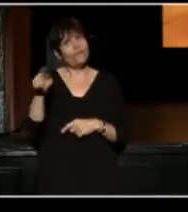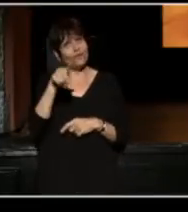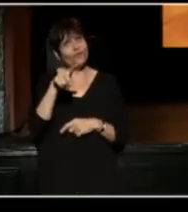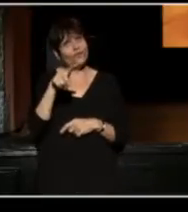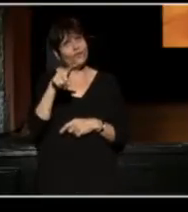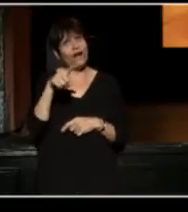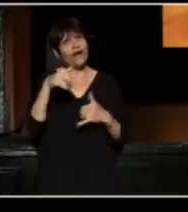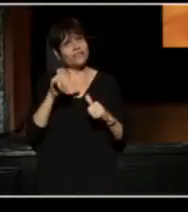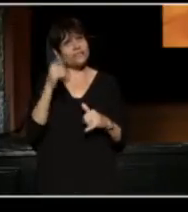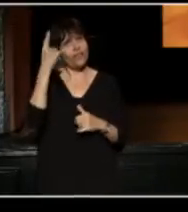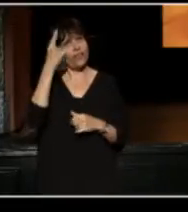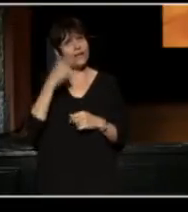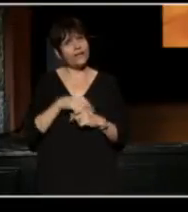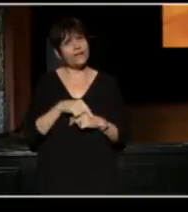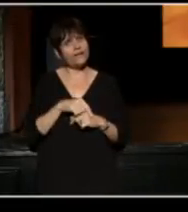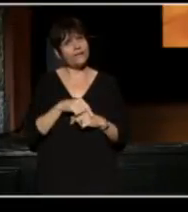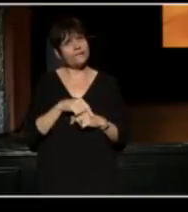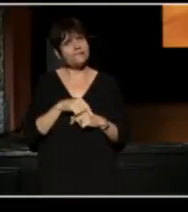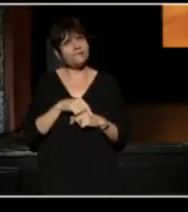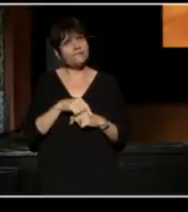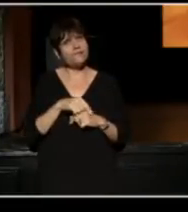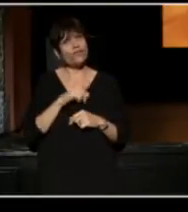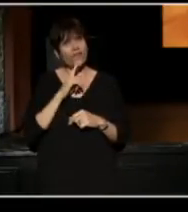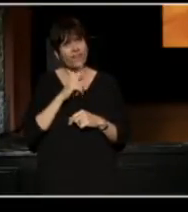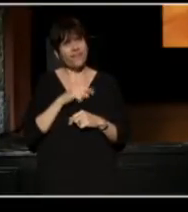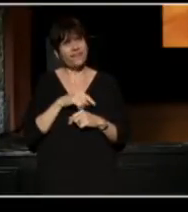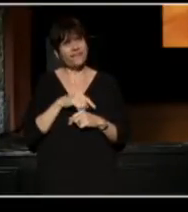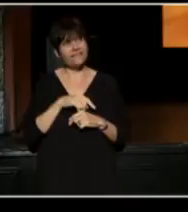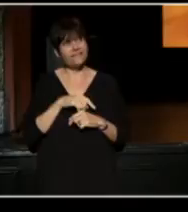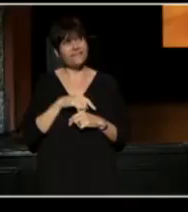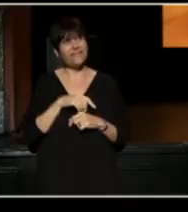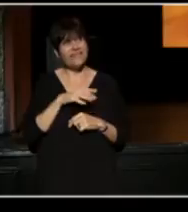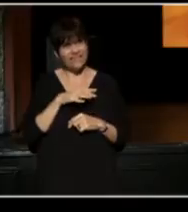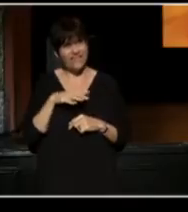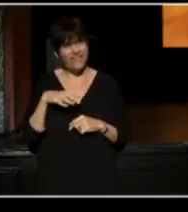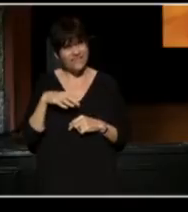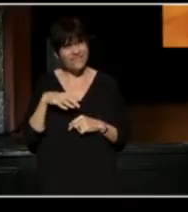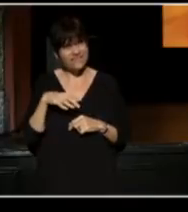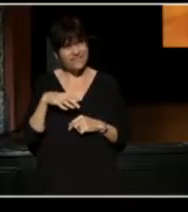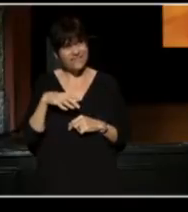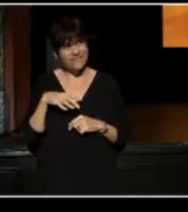are still thinking, "Really? Cleveland?!"